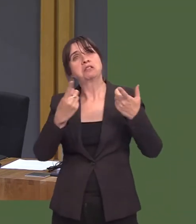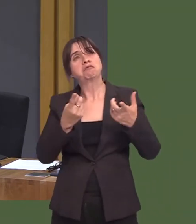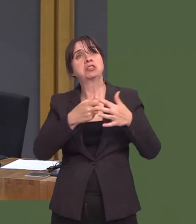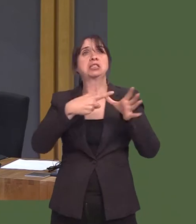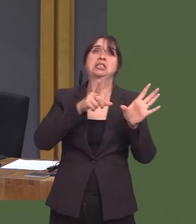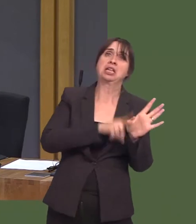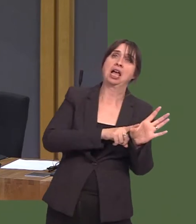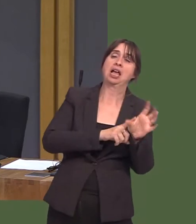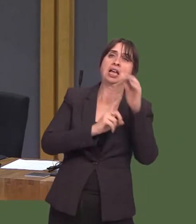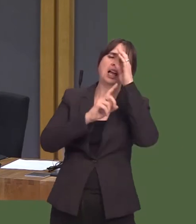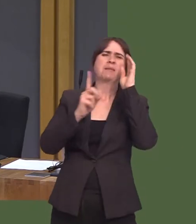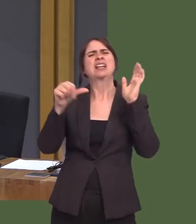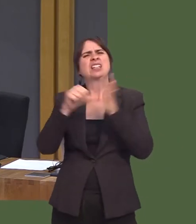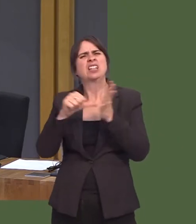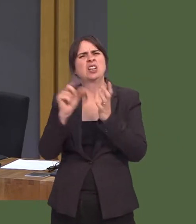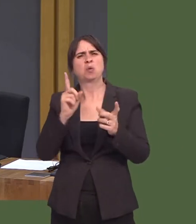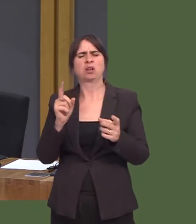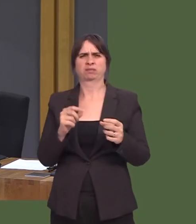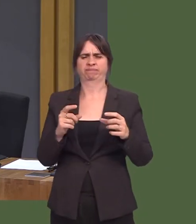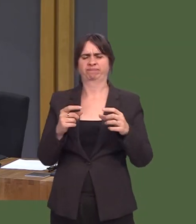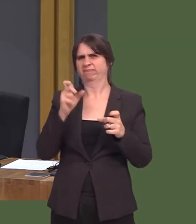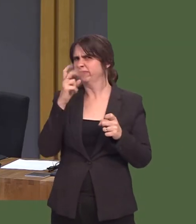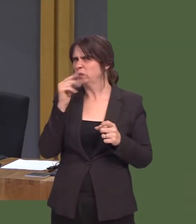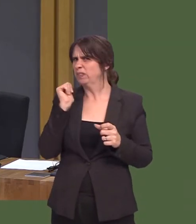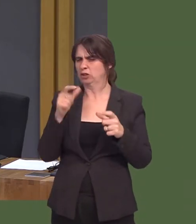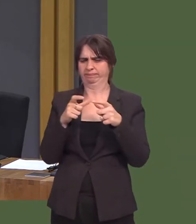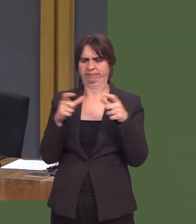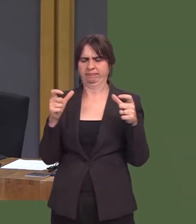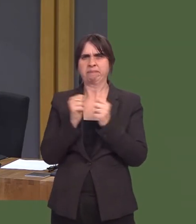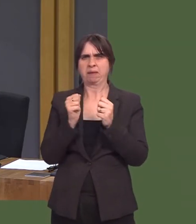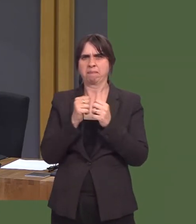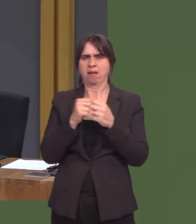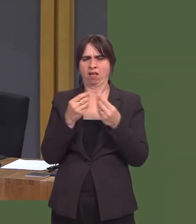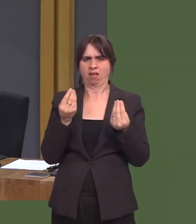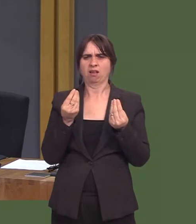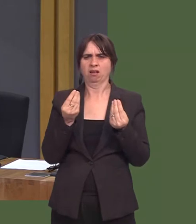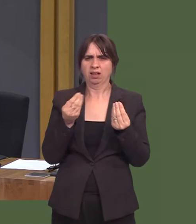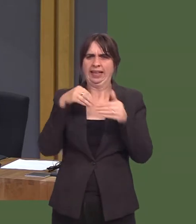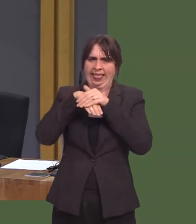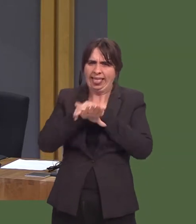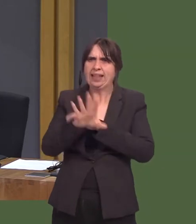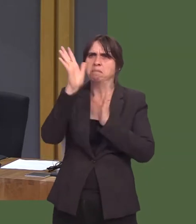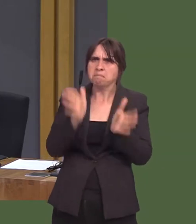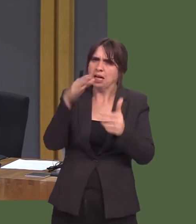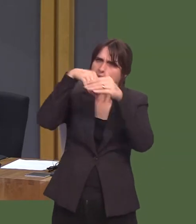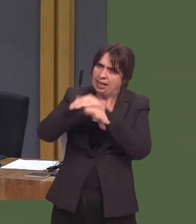Mewn oes electronig, oni ddylai fod yn bosib i unrhyw un fwrw pleidlais unrhyw le yng Nghymru dros yr ymgeisydd maen nhwín ei foyn?